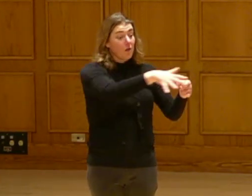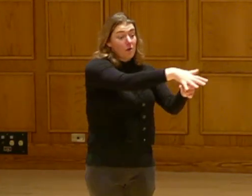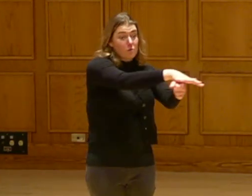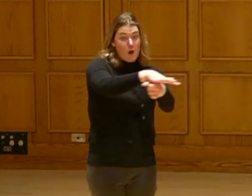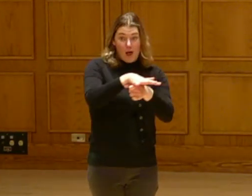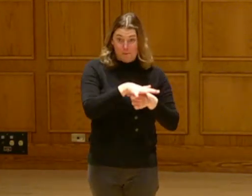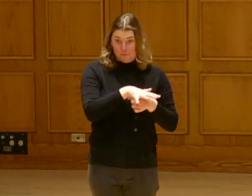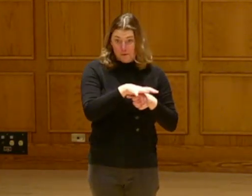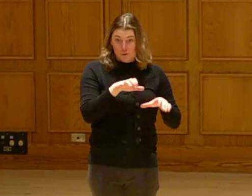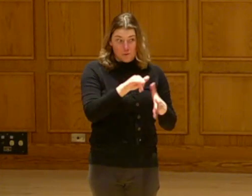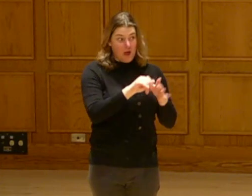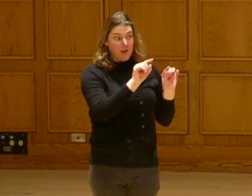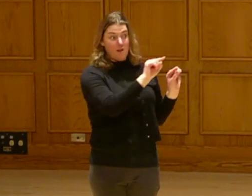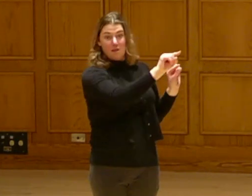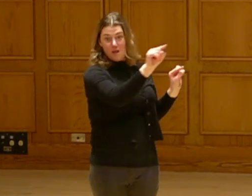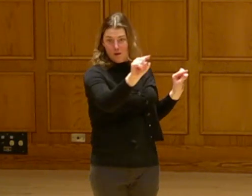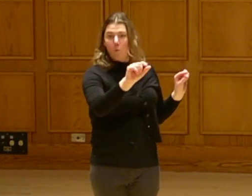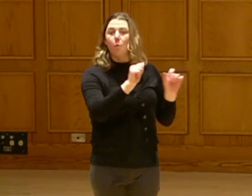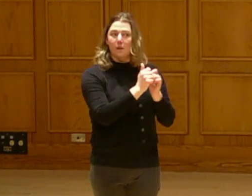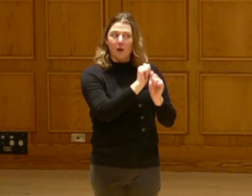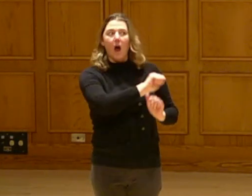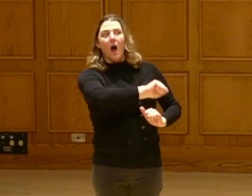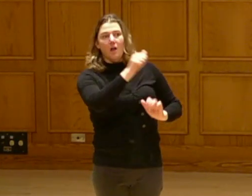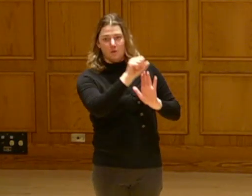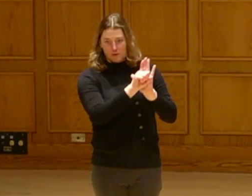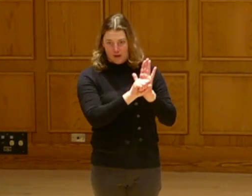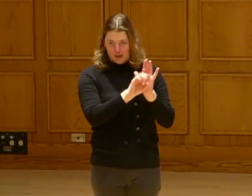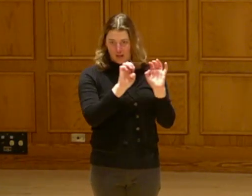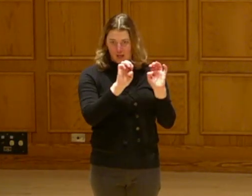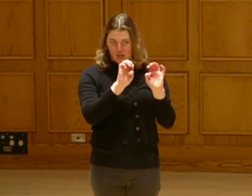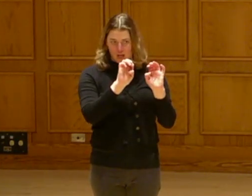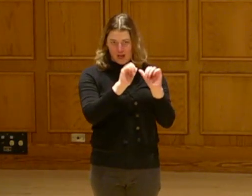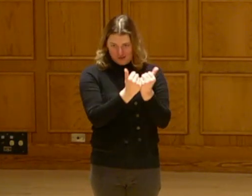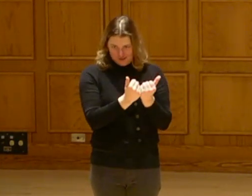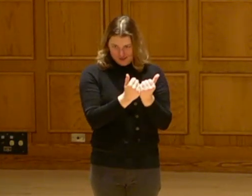too. With other state agencies, by the way.